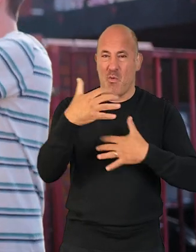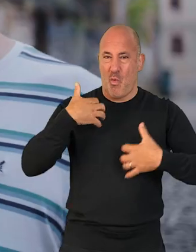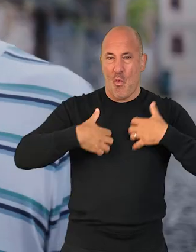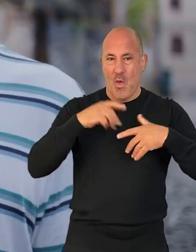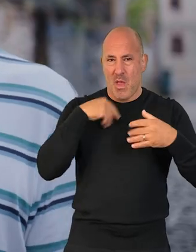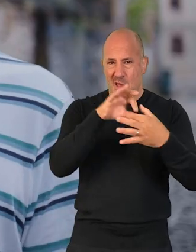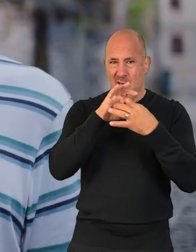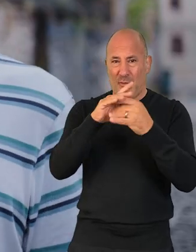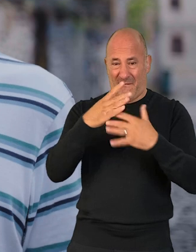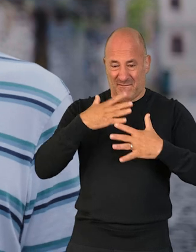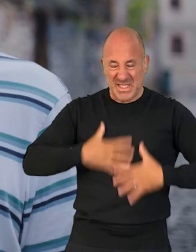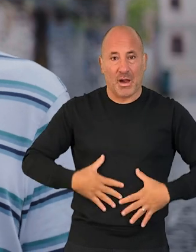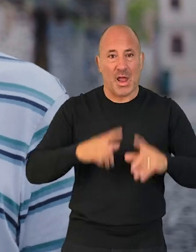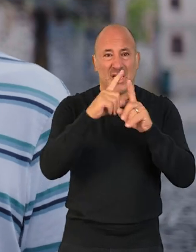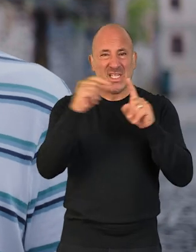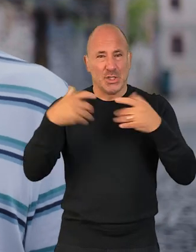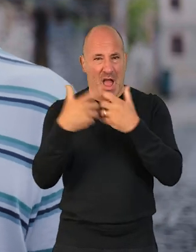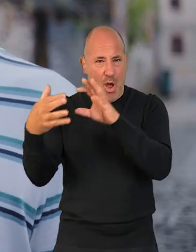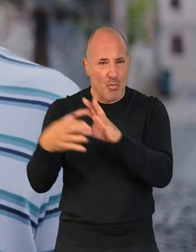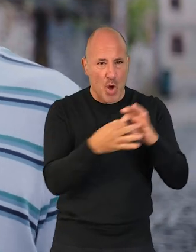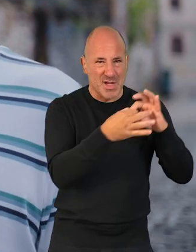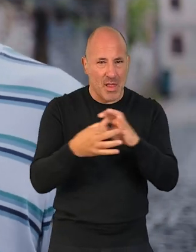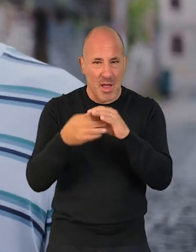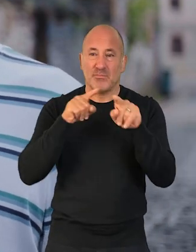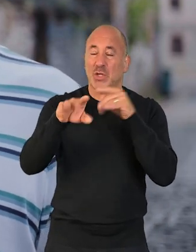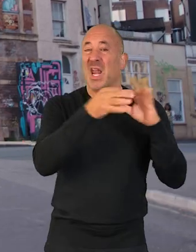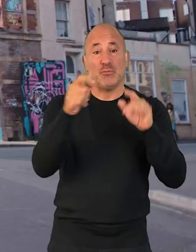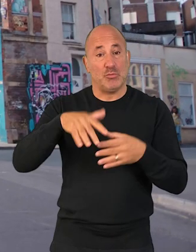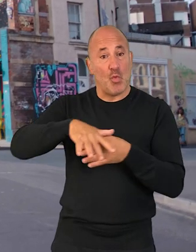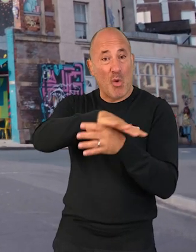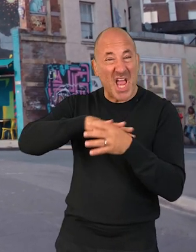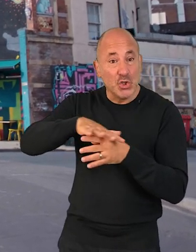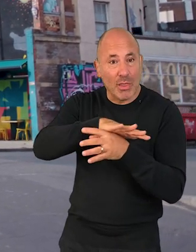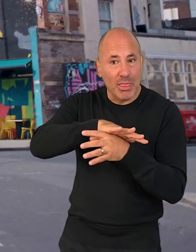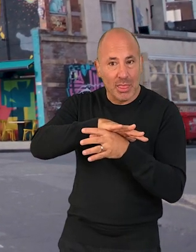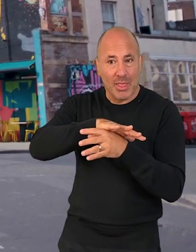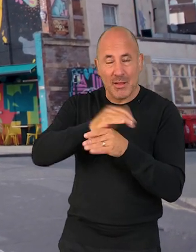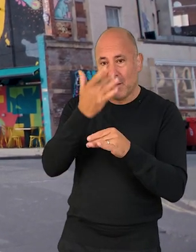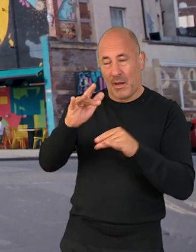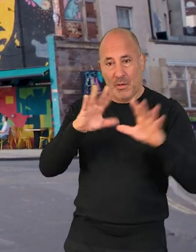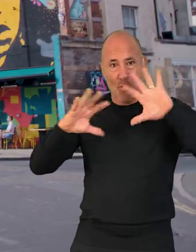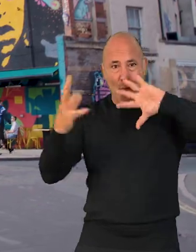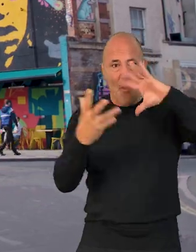We're really interested in the intersection between physical and digital and in particular, location-based augmented reality.